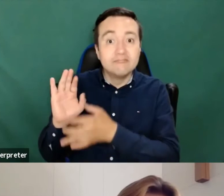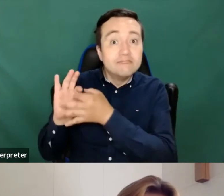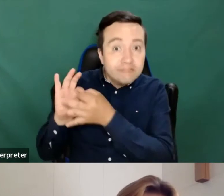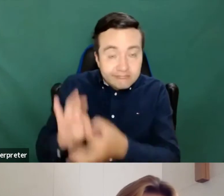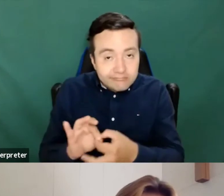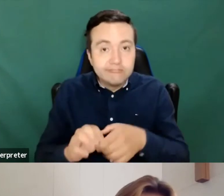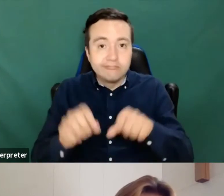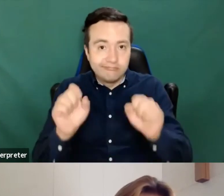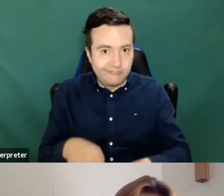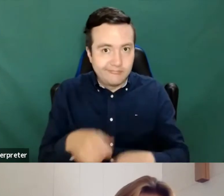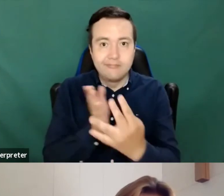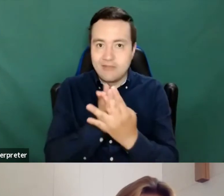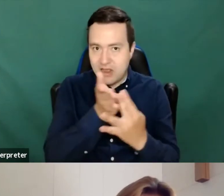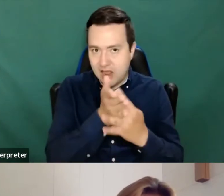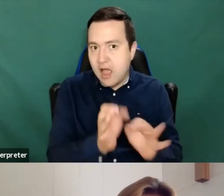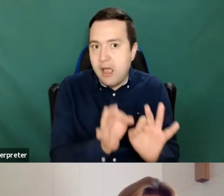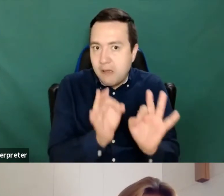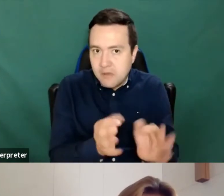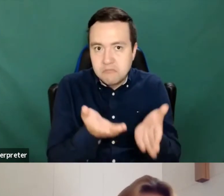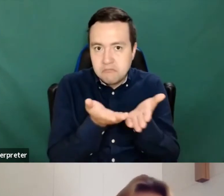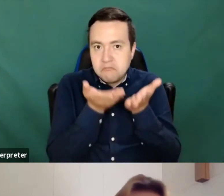or very timely and very much needed.